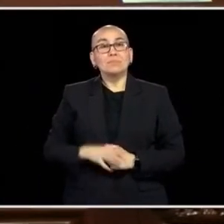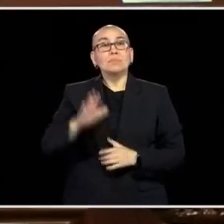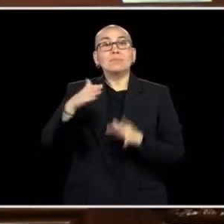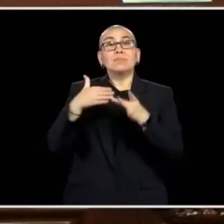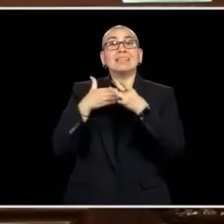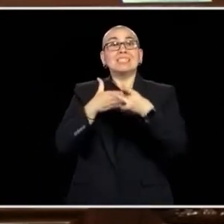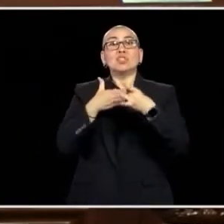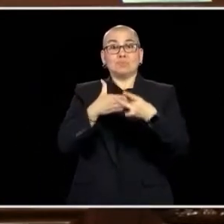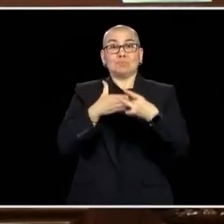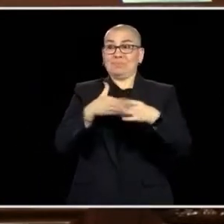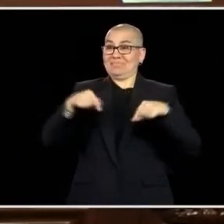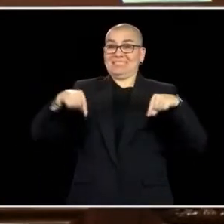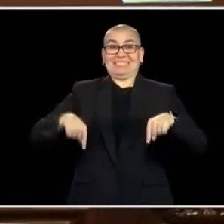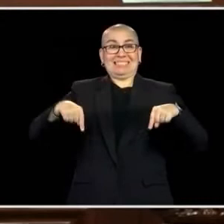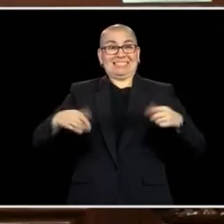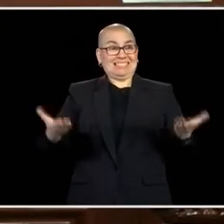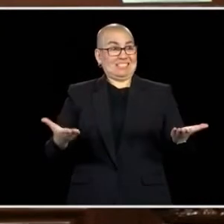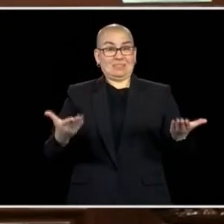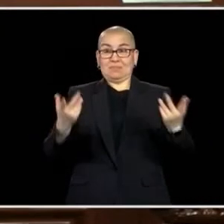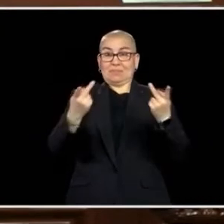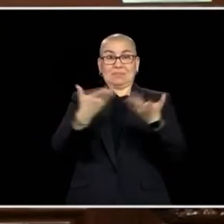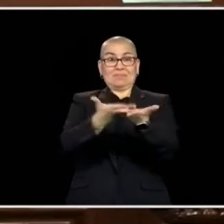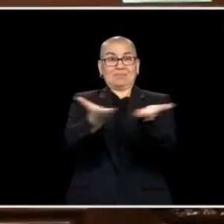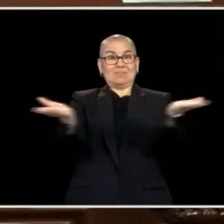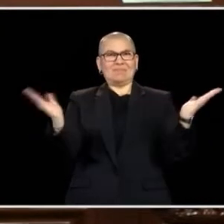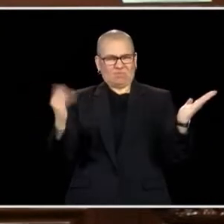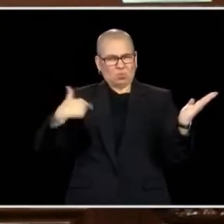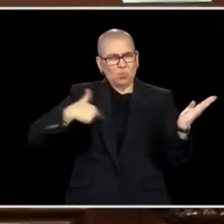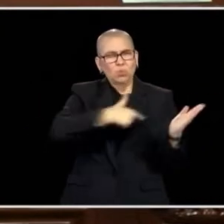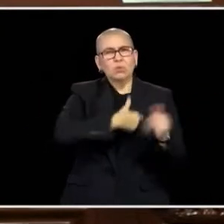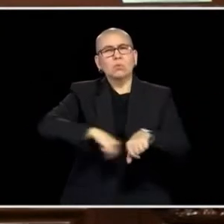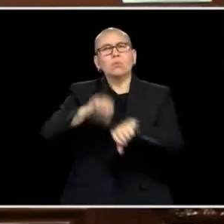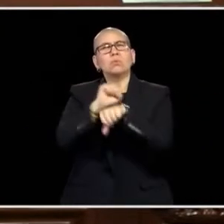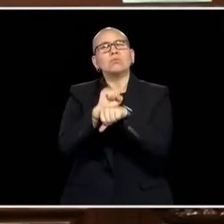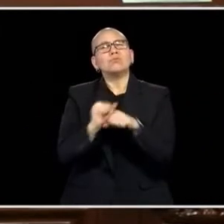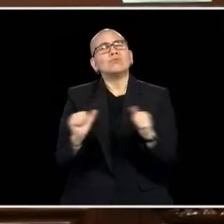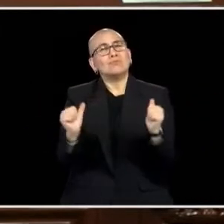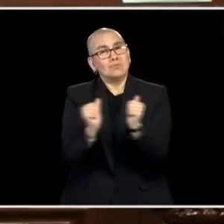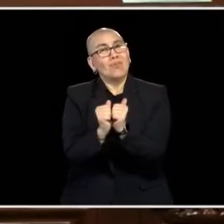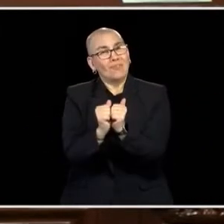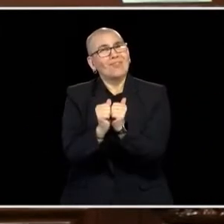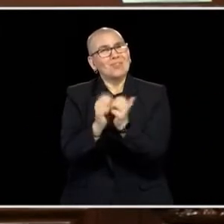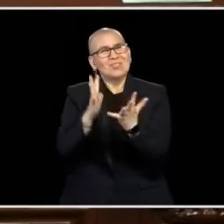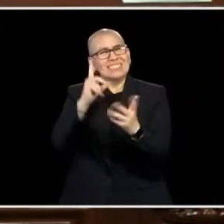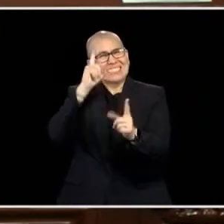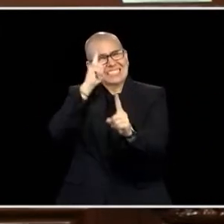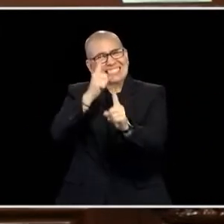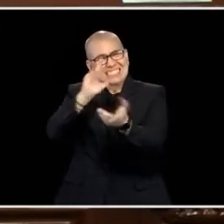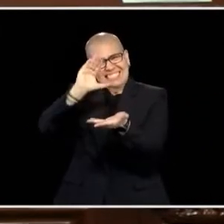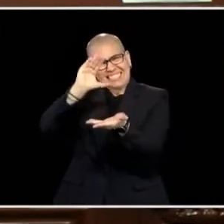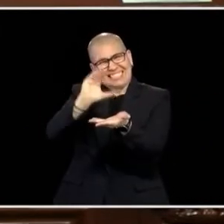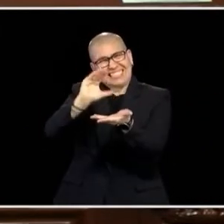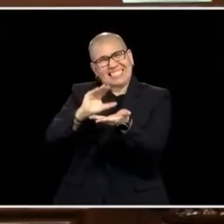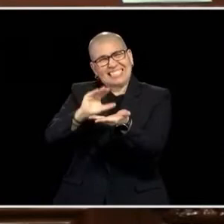THE LEADERSHIP THAT'S IN FRONT OF ME TONIGHT, WORKING TOGETHER, REDUCED THE PRICE OF INSULIN TO SAVE LIVES,